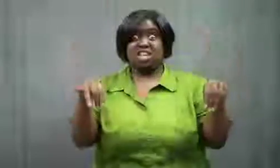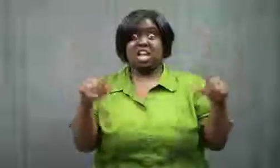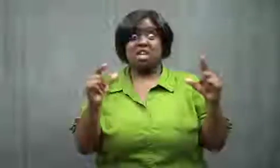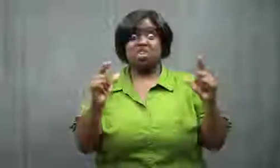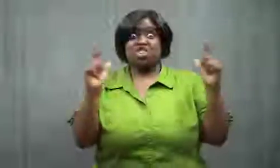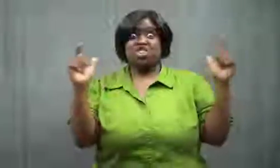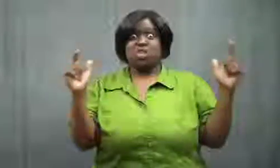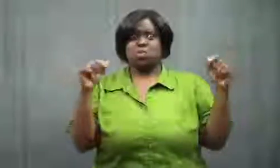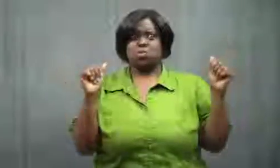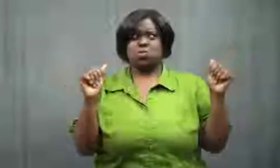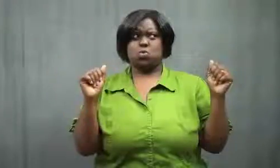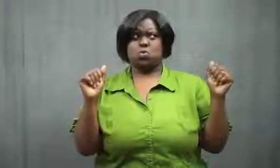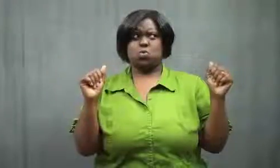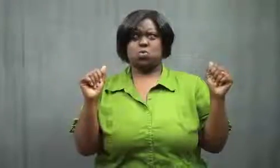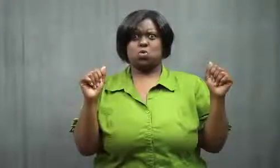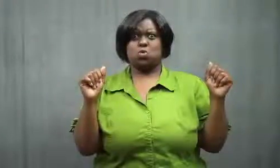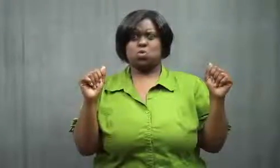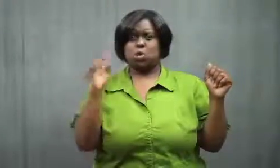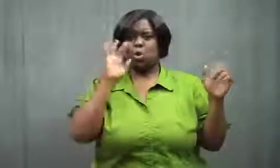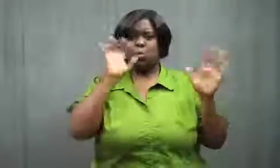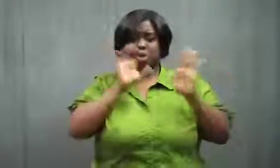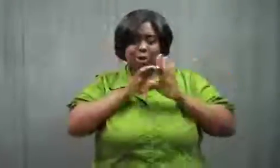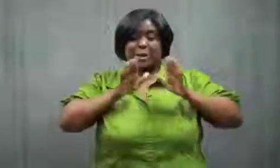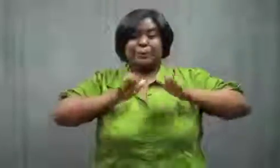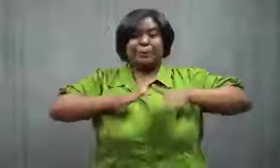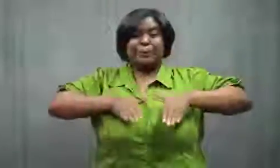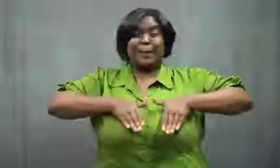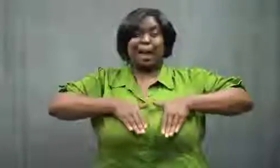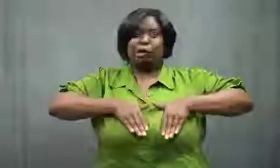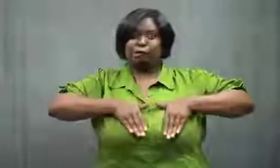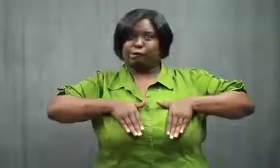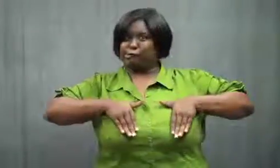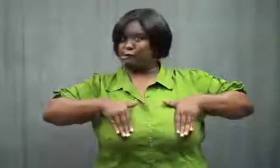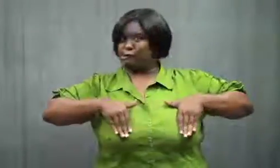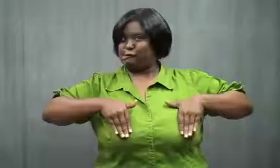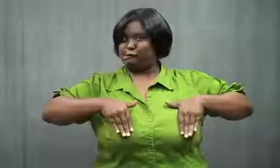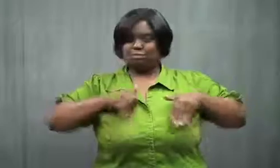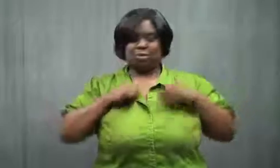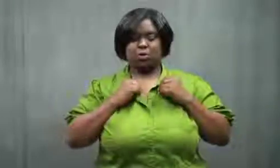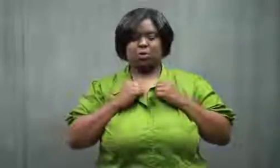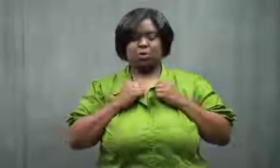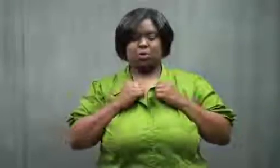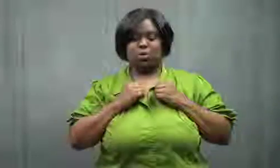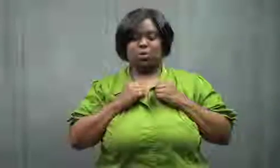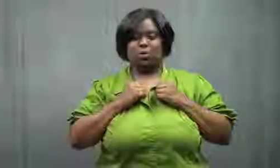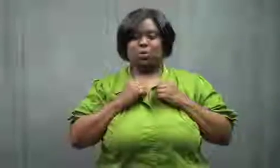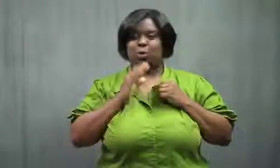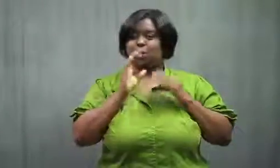It was stretched out bigger. The picture on the top was stretched wider.